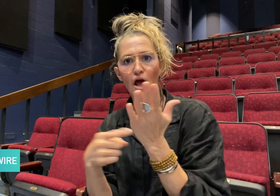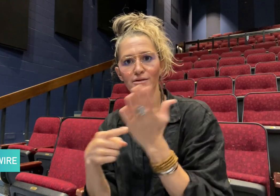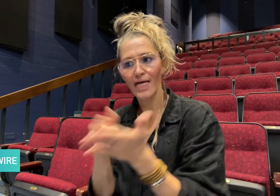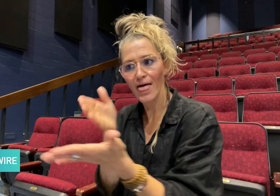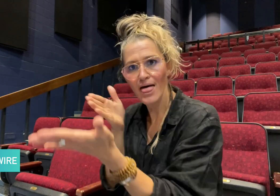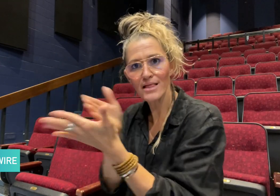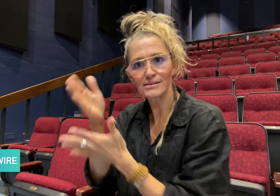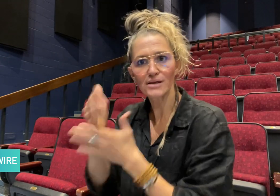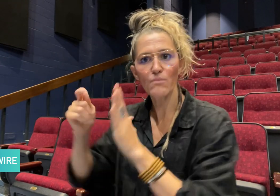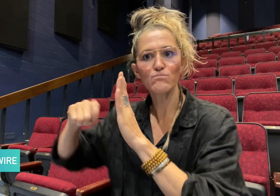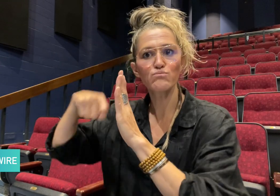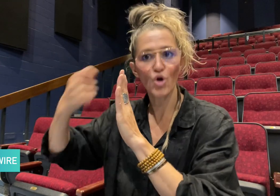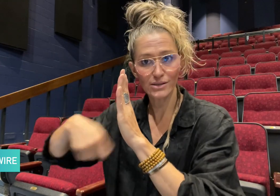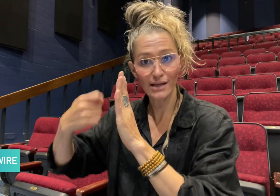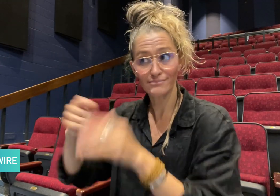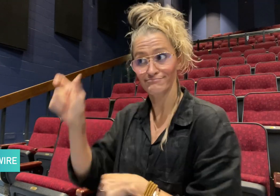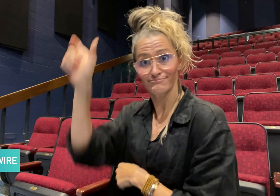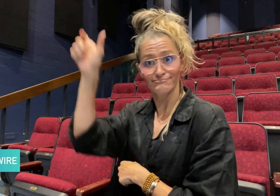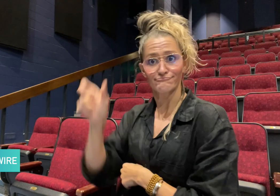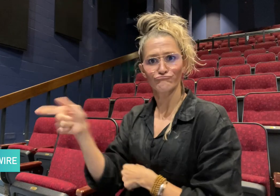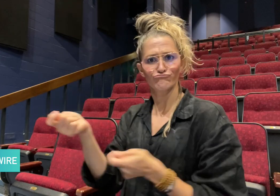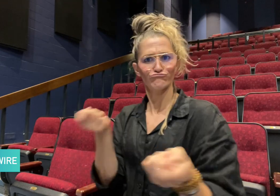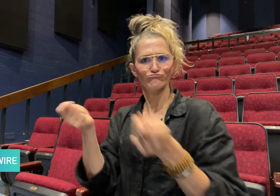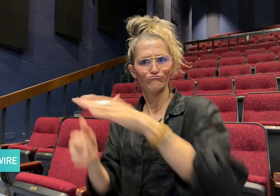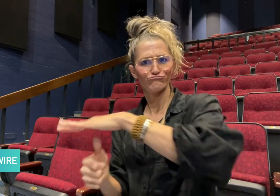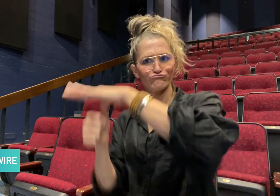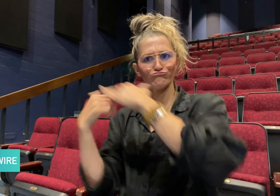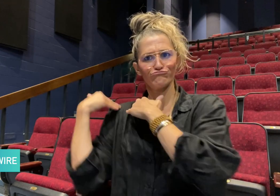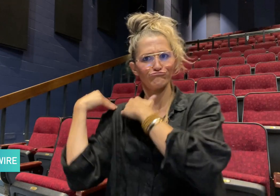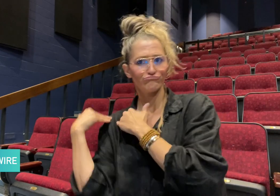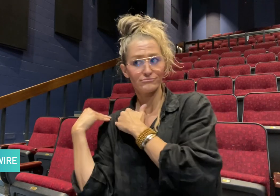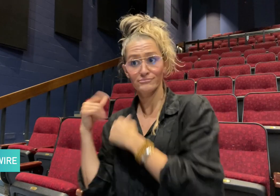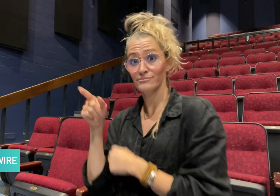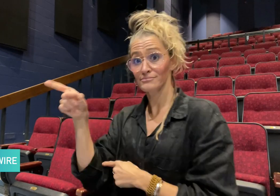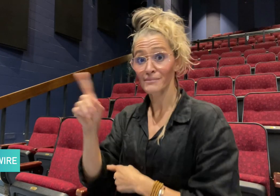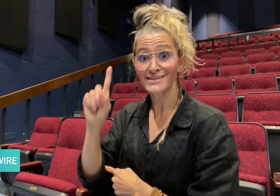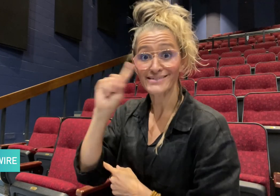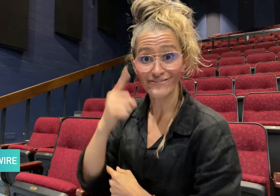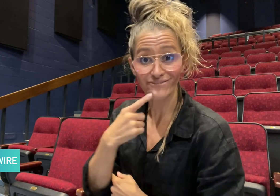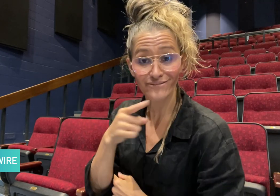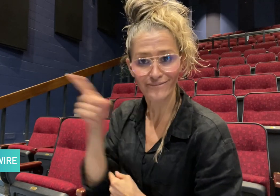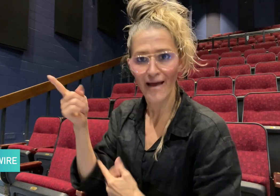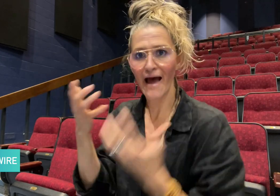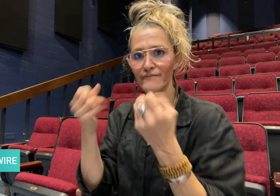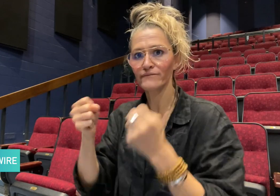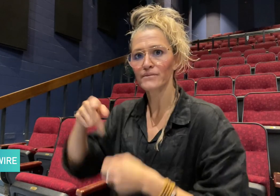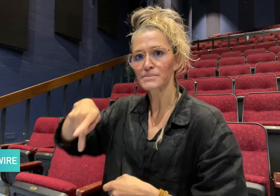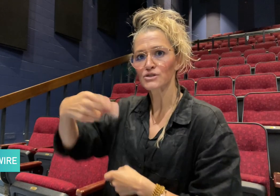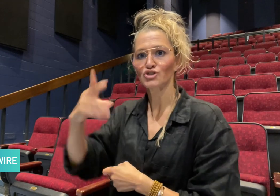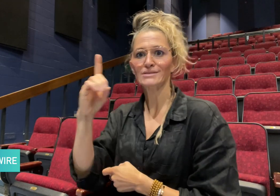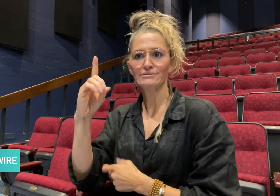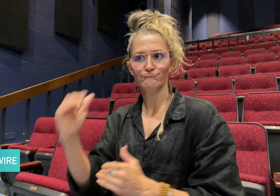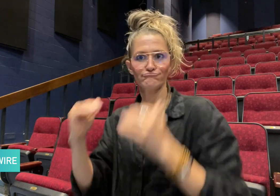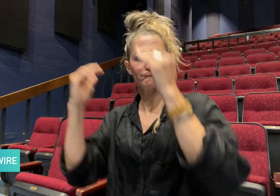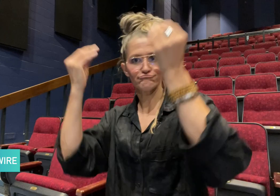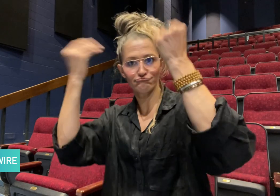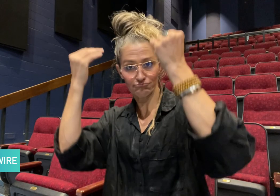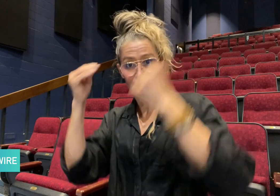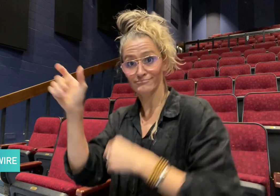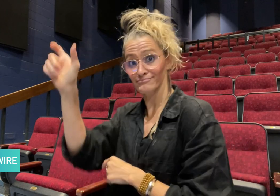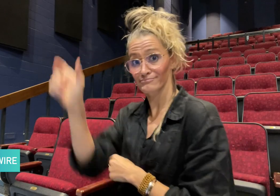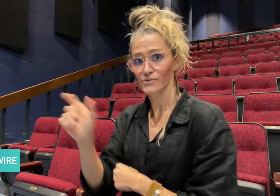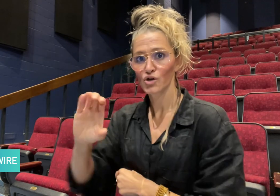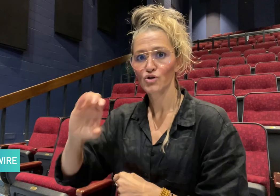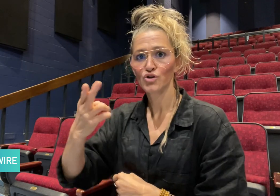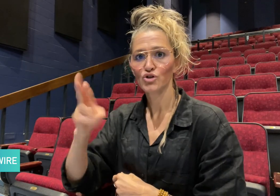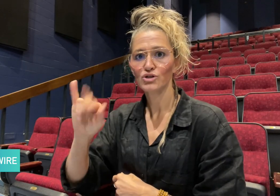Access Project at Gallaudet University, Ph.D. Christian